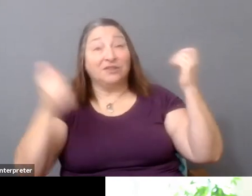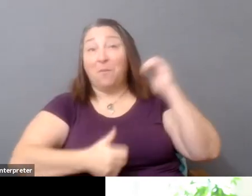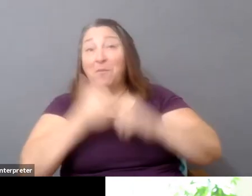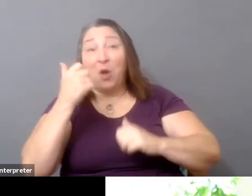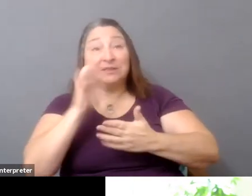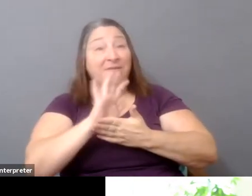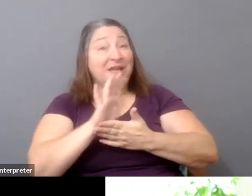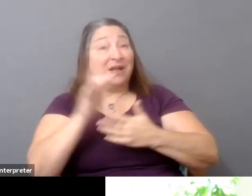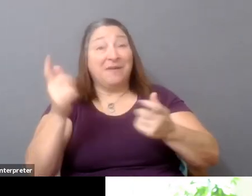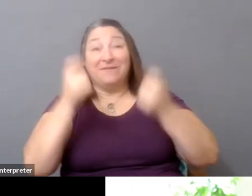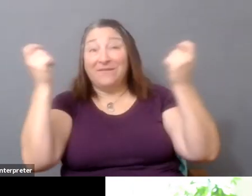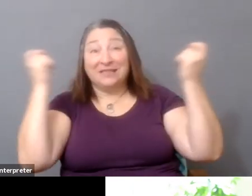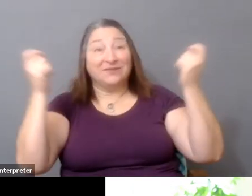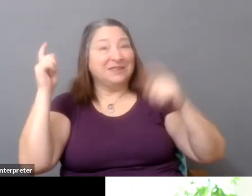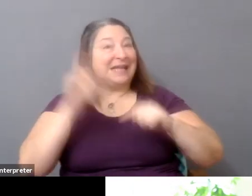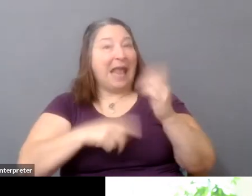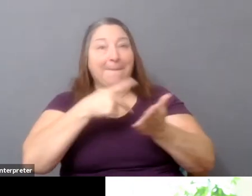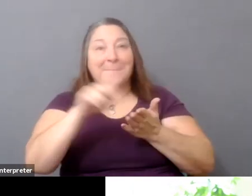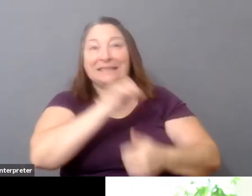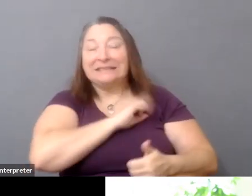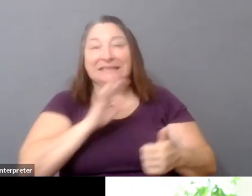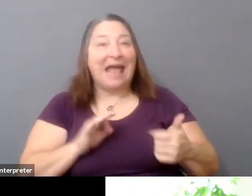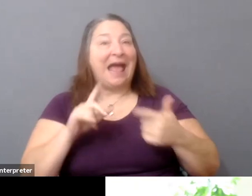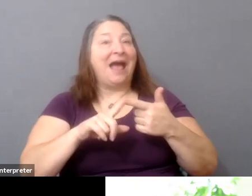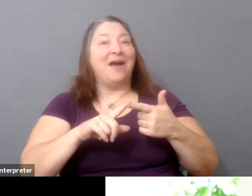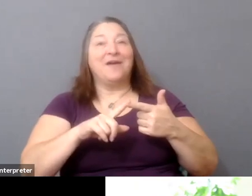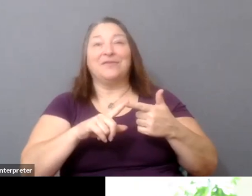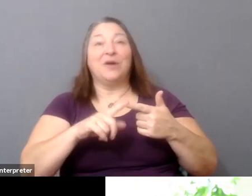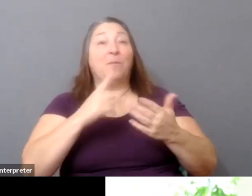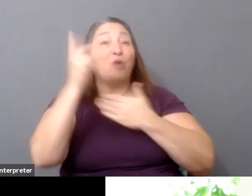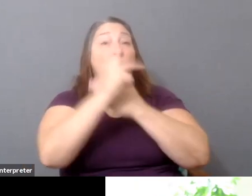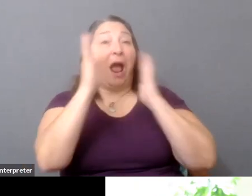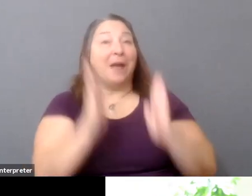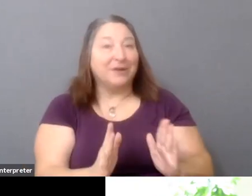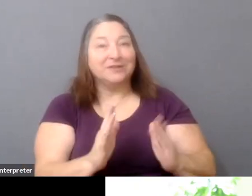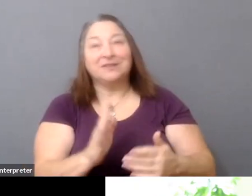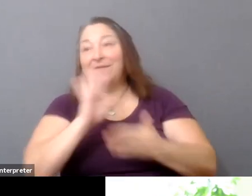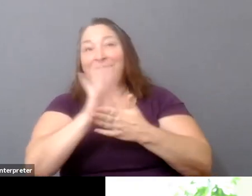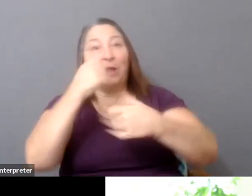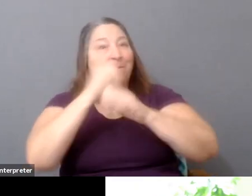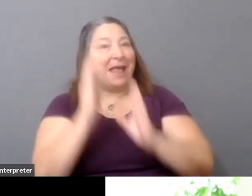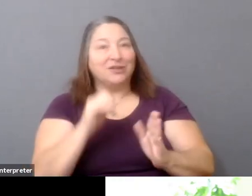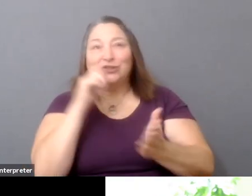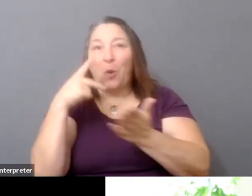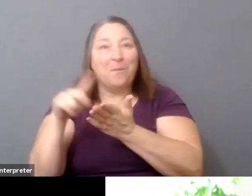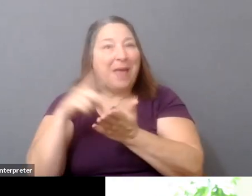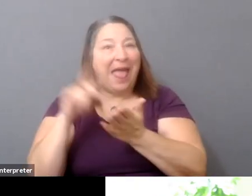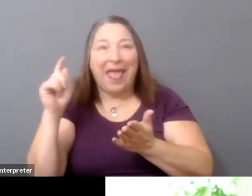their programmers a fair wage. They don't pay filmmakers, and they don't--